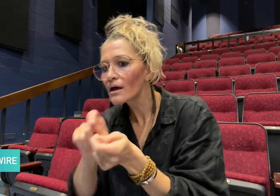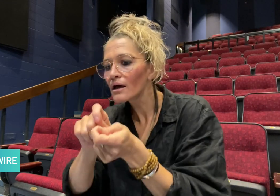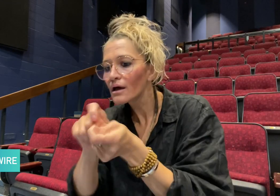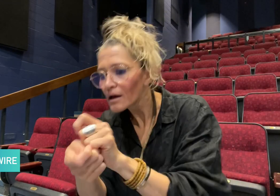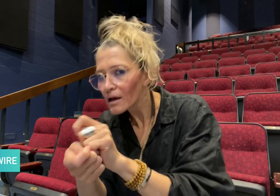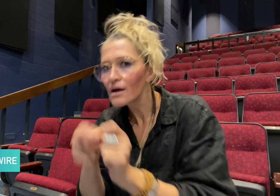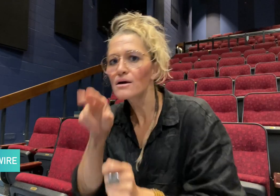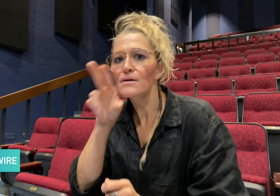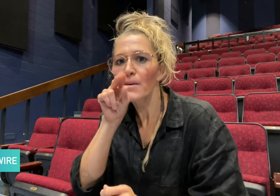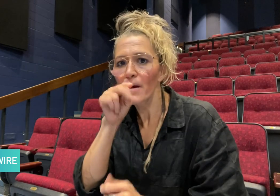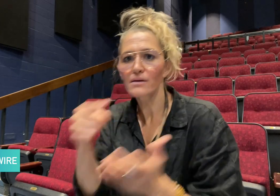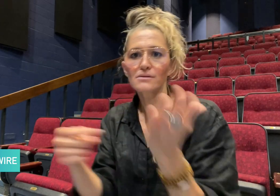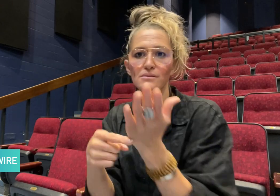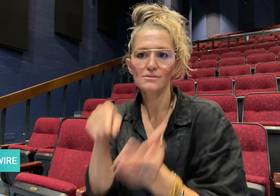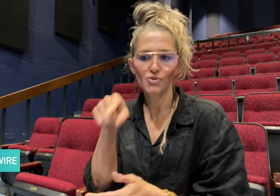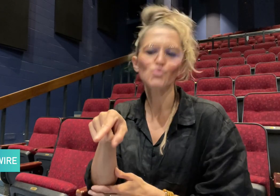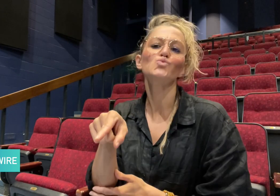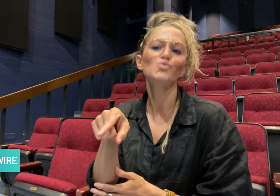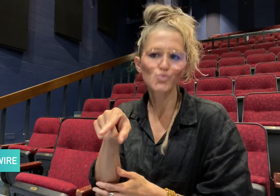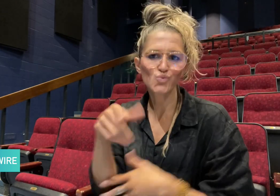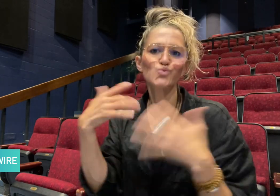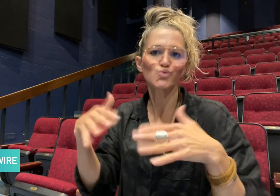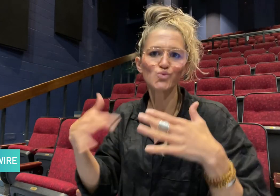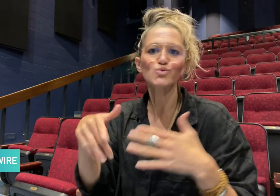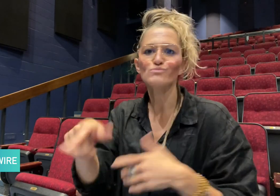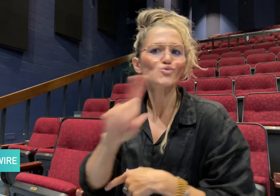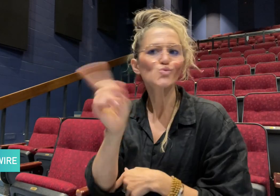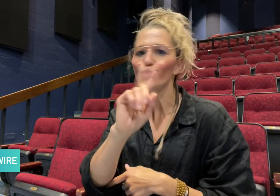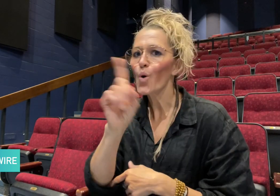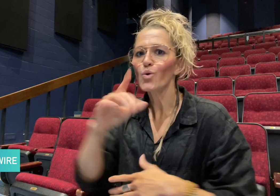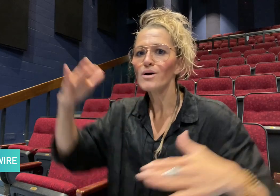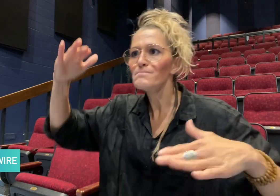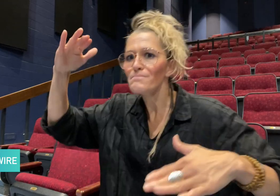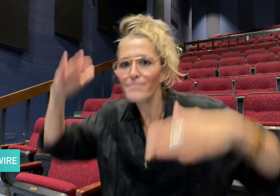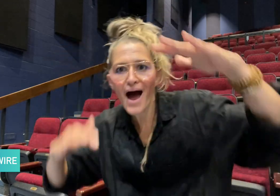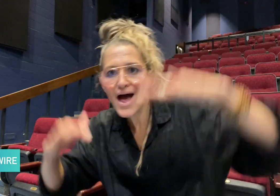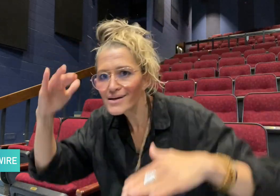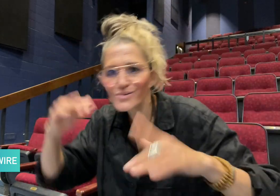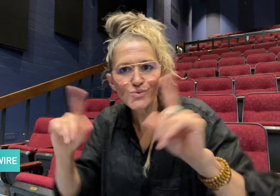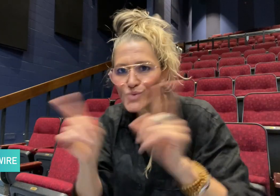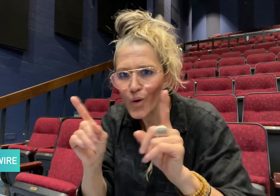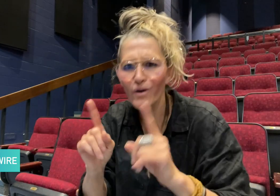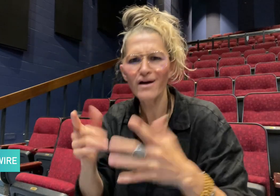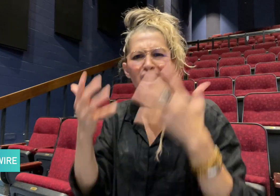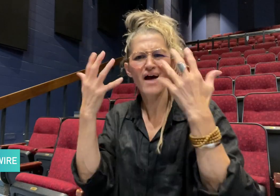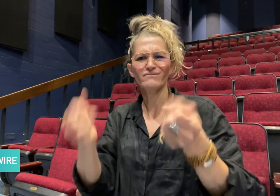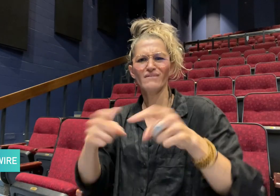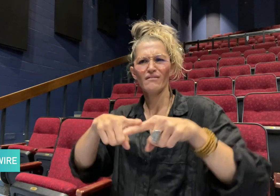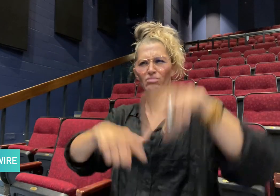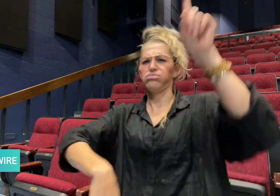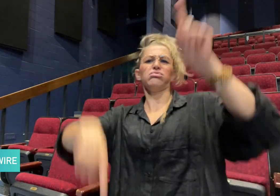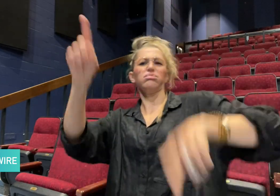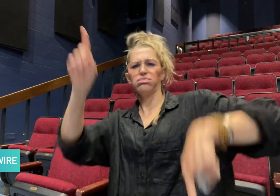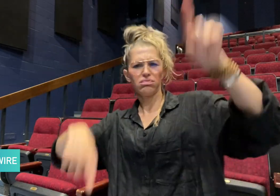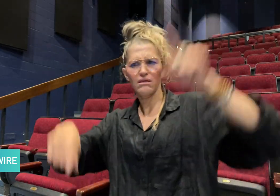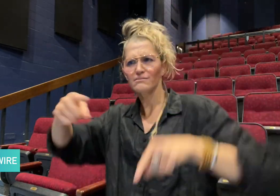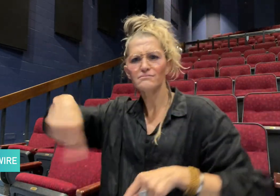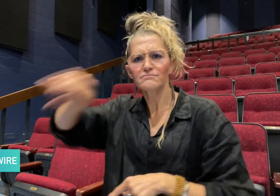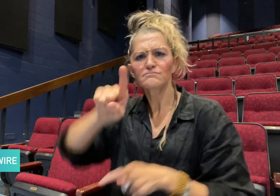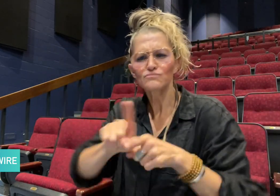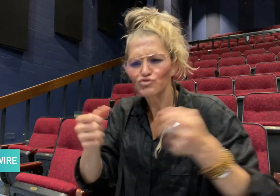and speech technology is unbalanced, unrepresentative